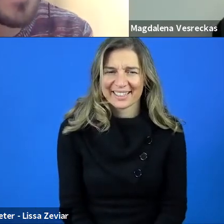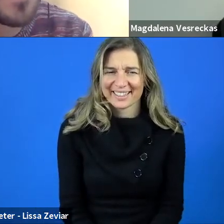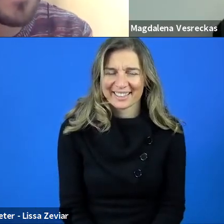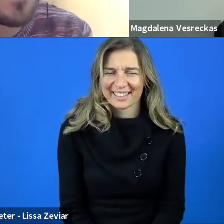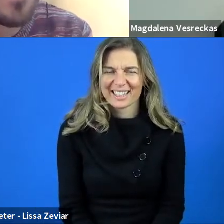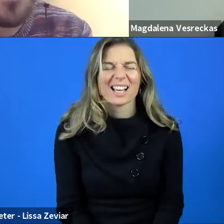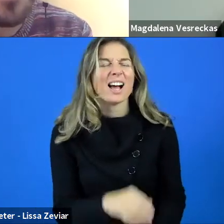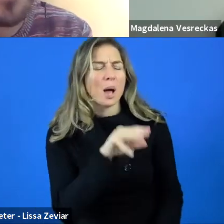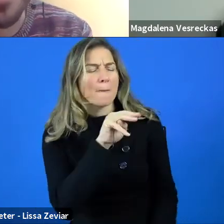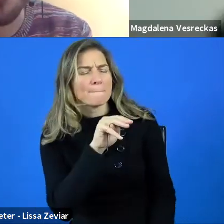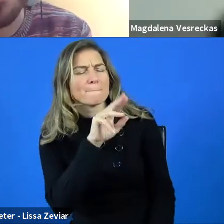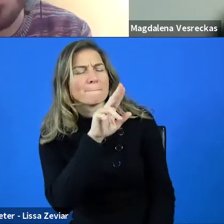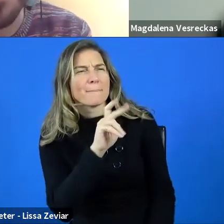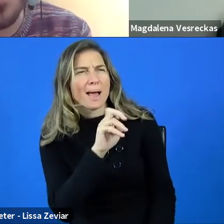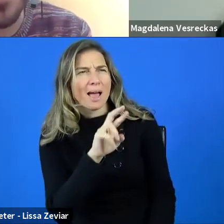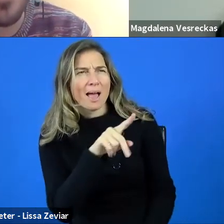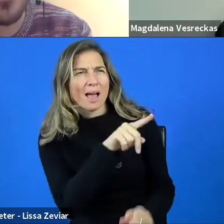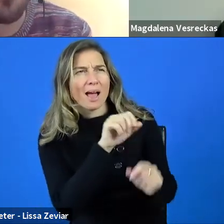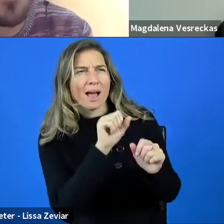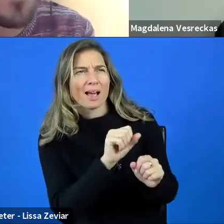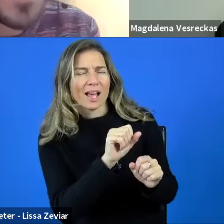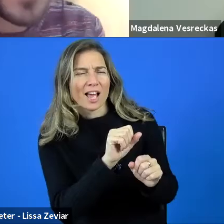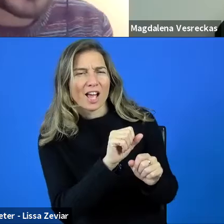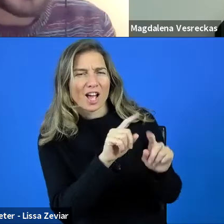Alejandro, you can continue. ALEJANDRO: No problem.